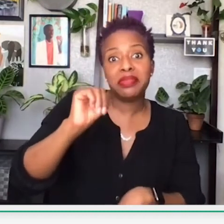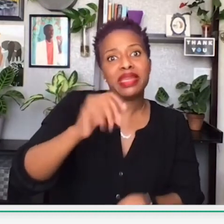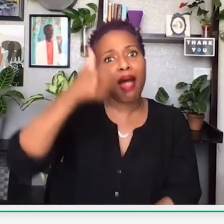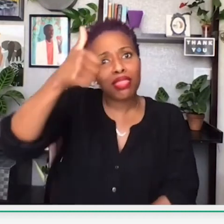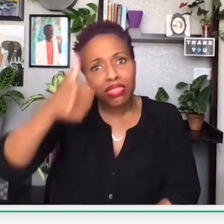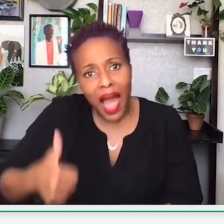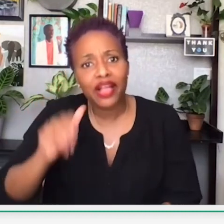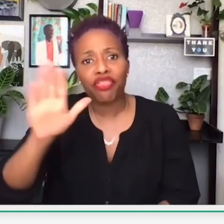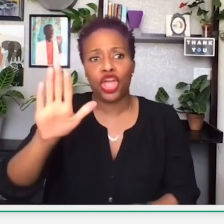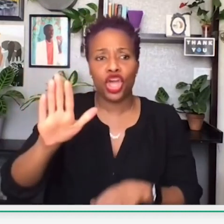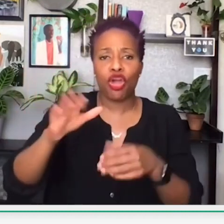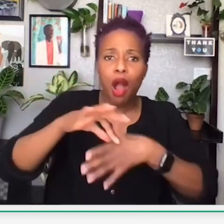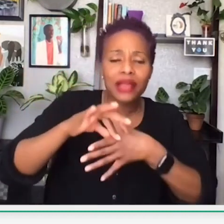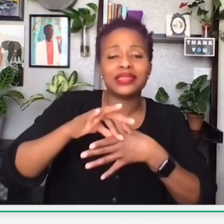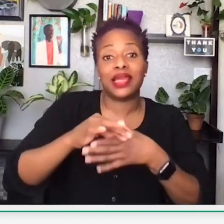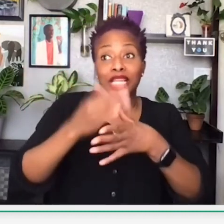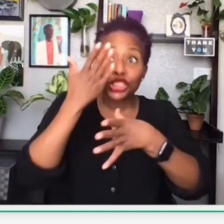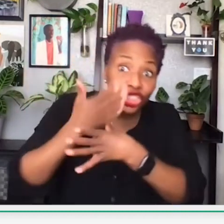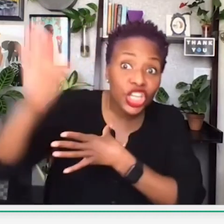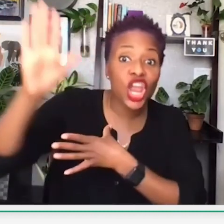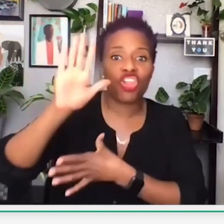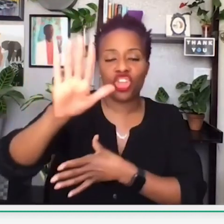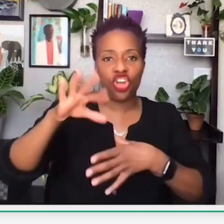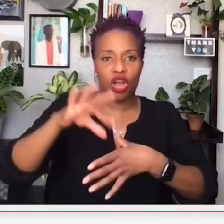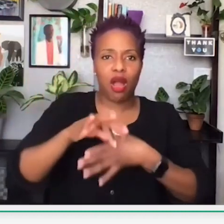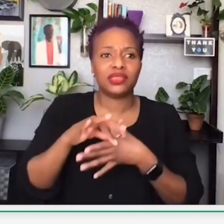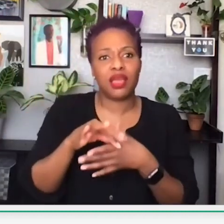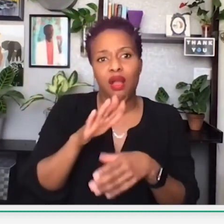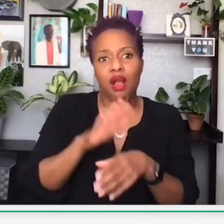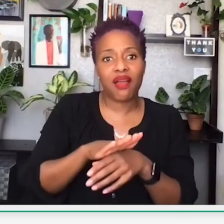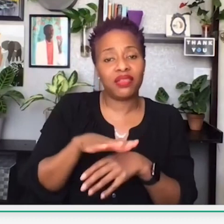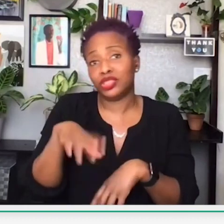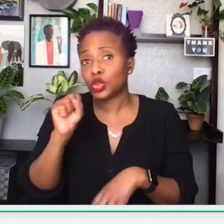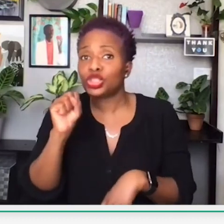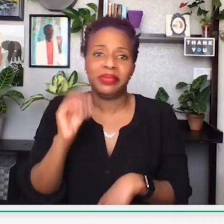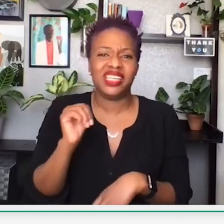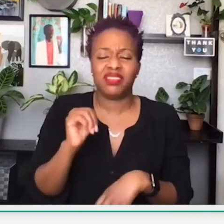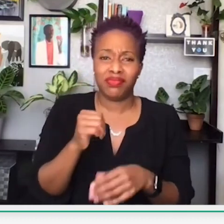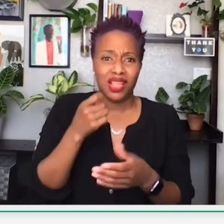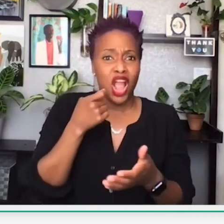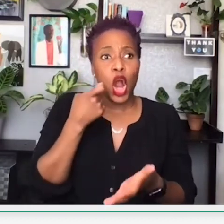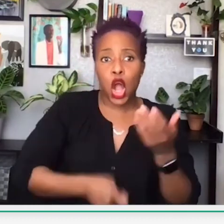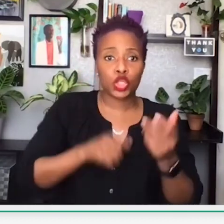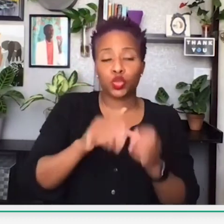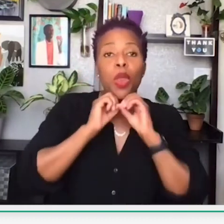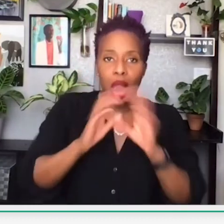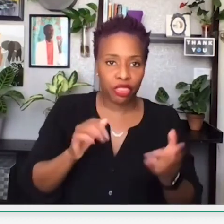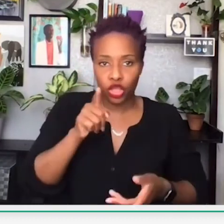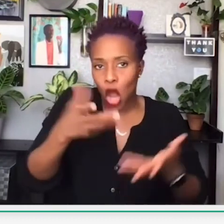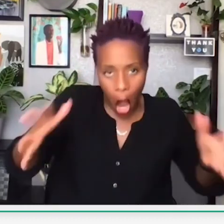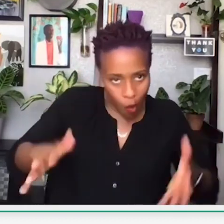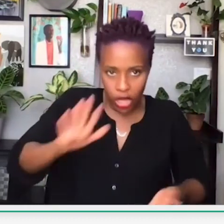through social media, through Yelp, liking, Google. Sharing their business